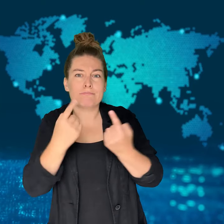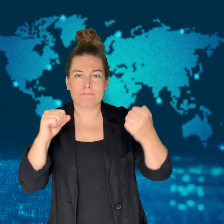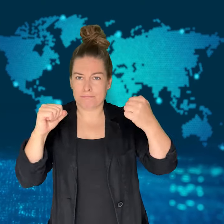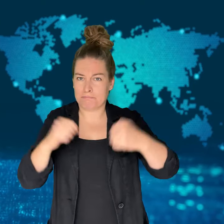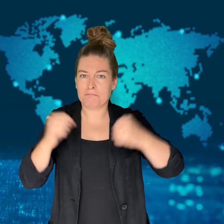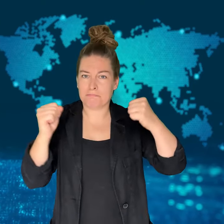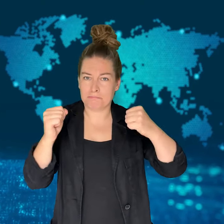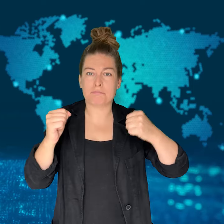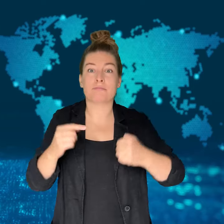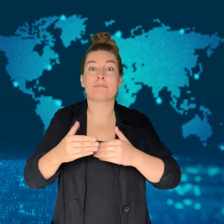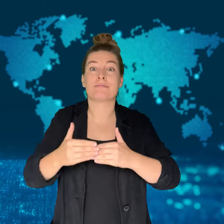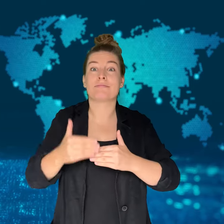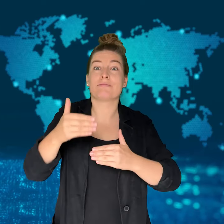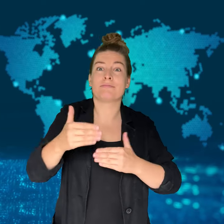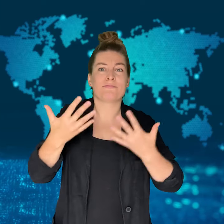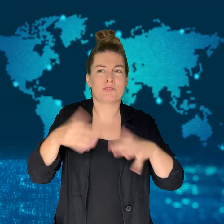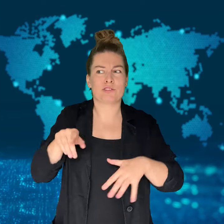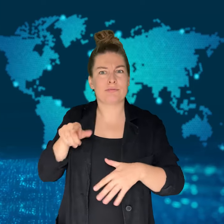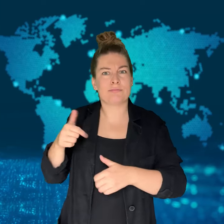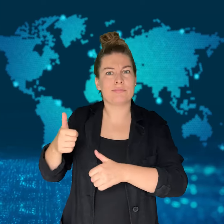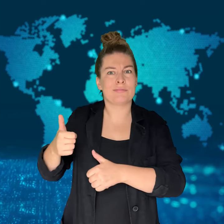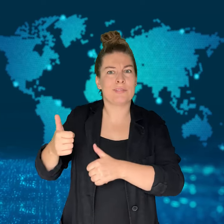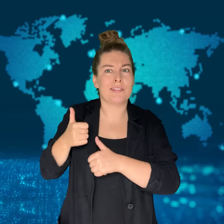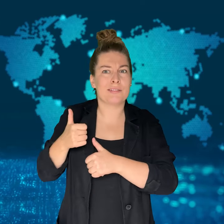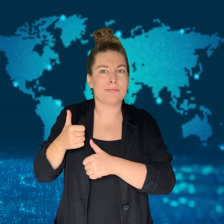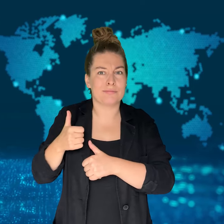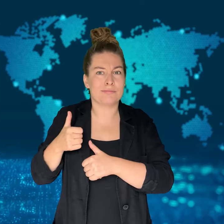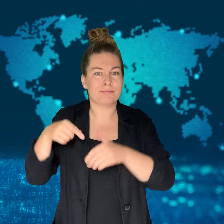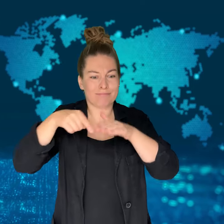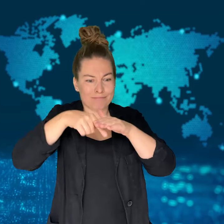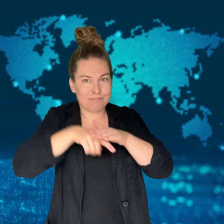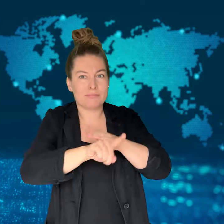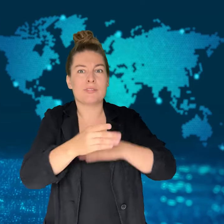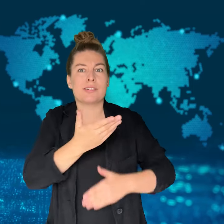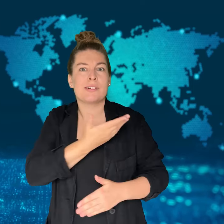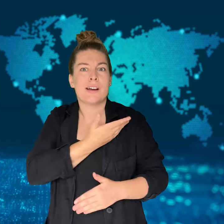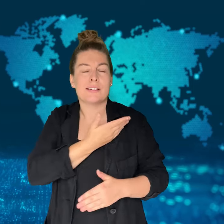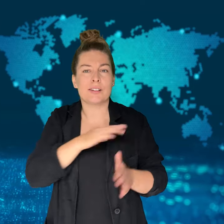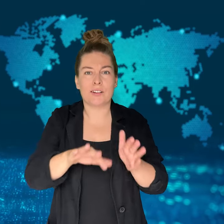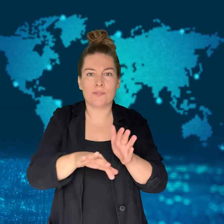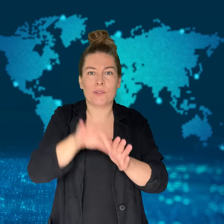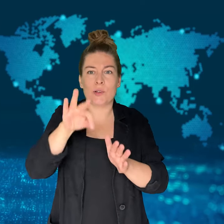Israel's commitment to the new deal came as